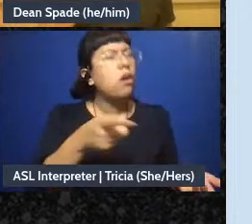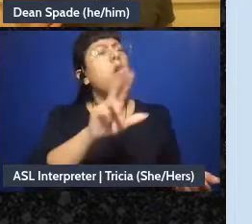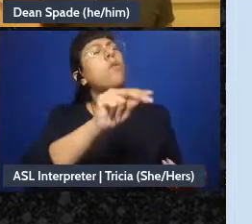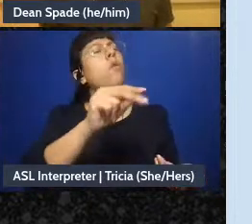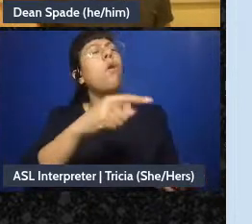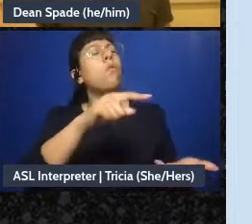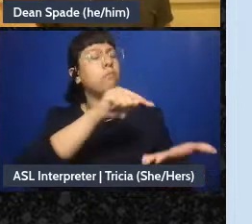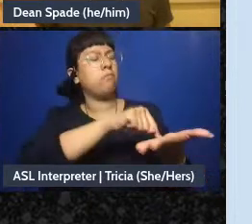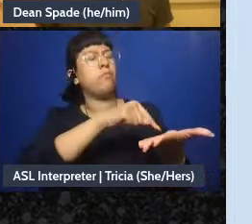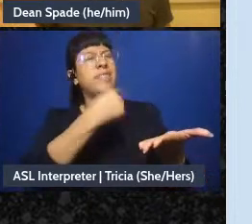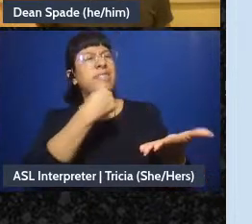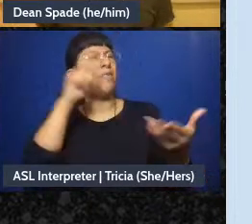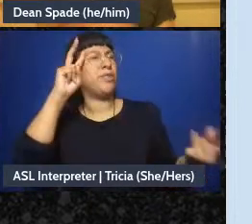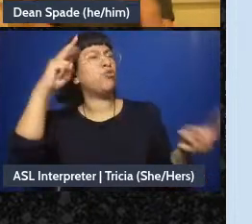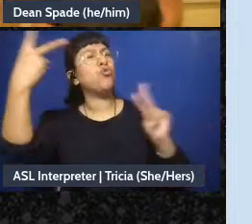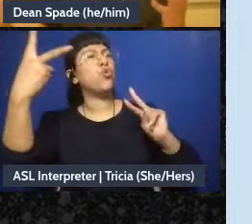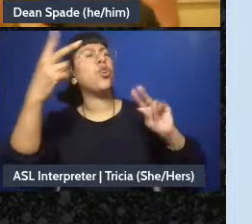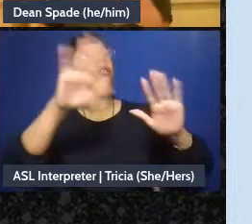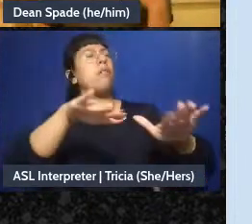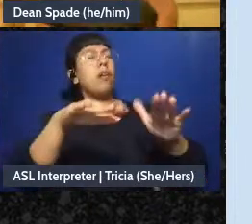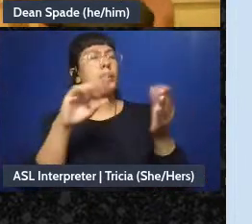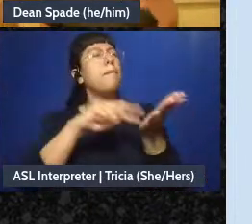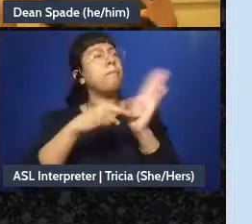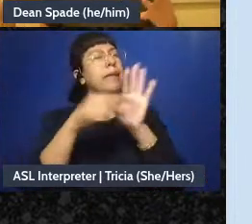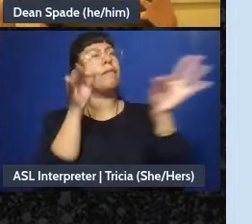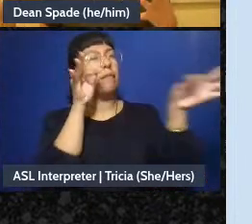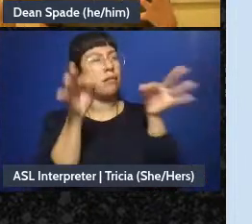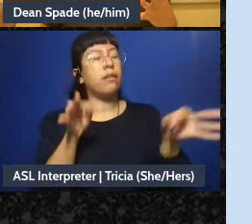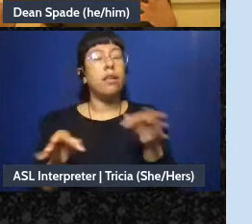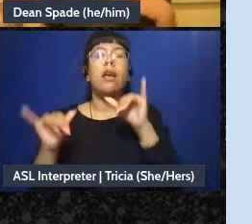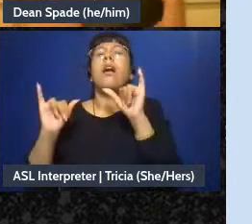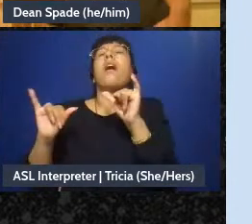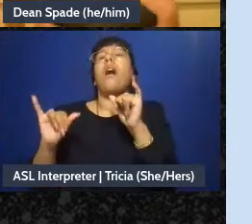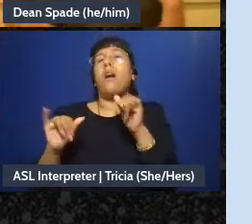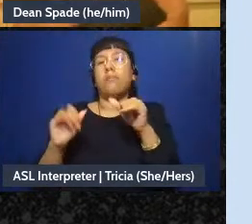It can be a useful tool and then you have these kind of public notes. It can also help